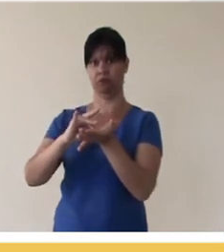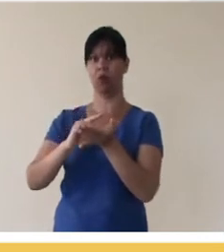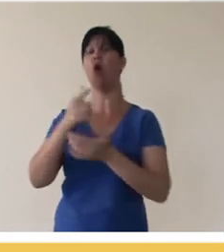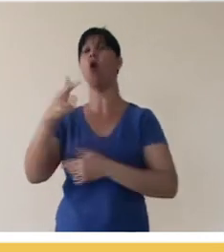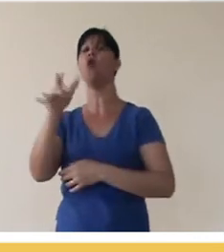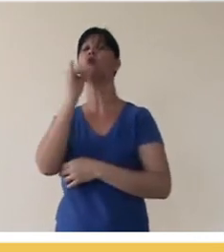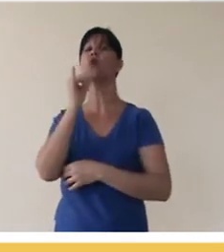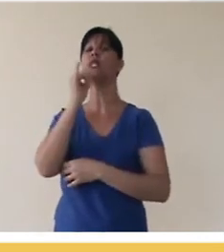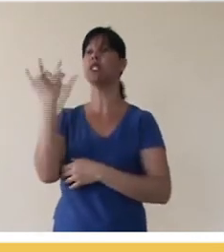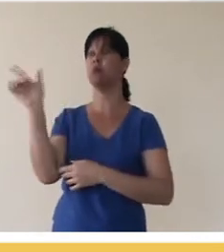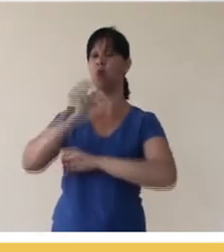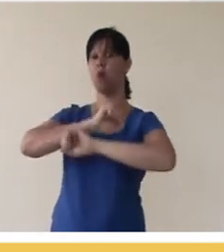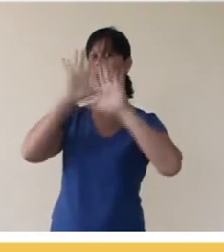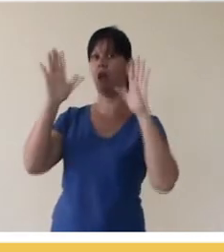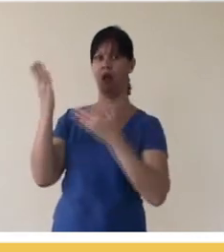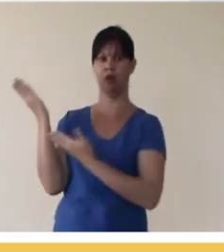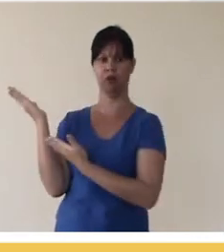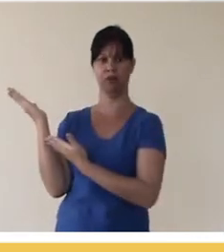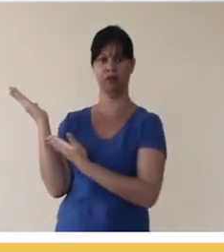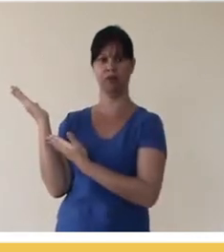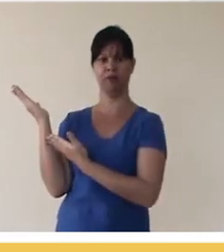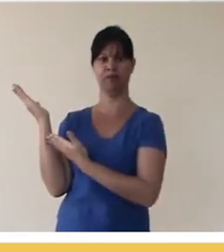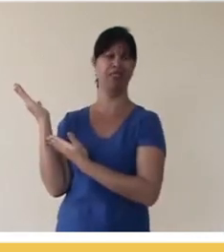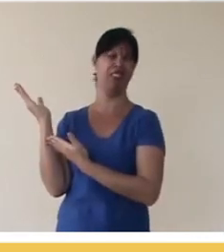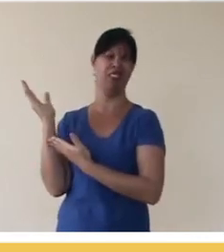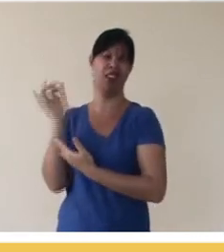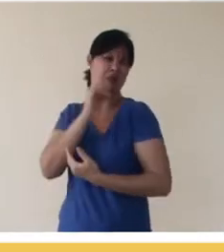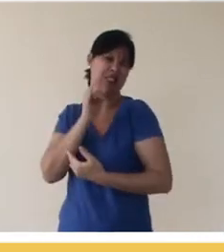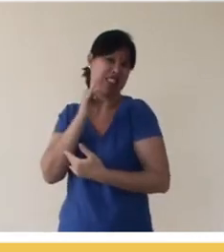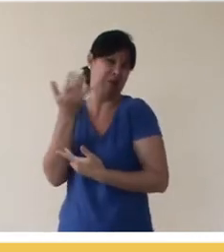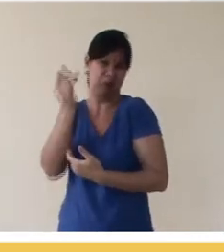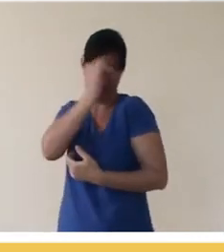for that license. To make it more explicit, we are using a silly